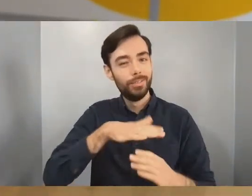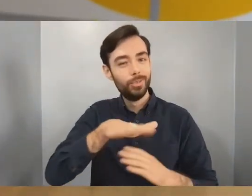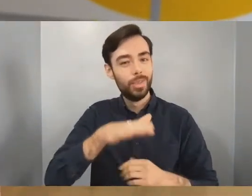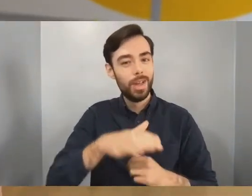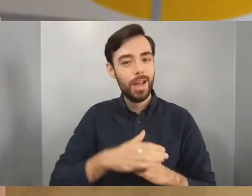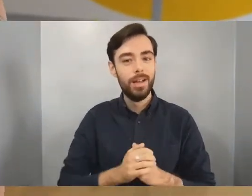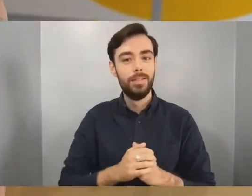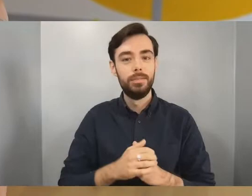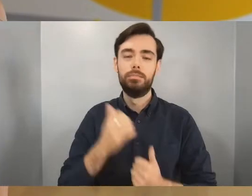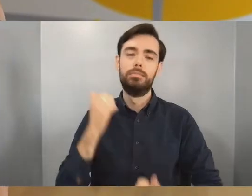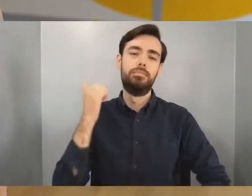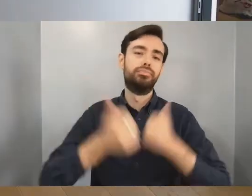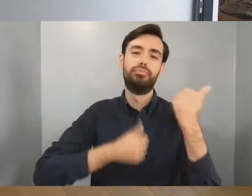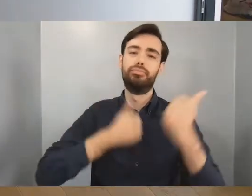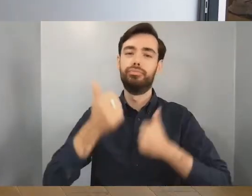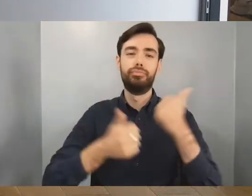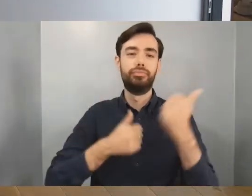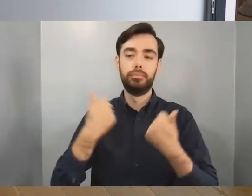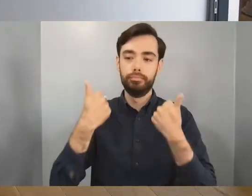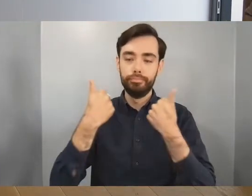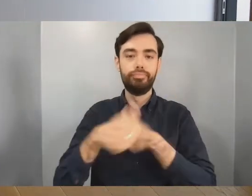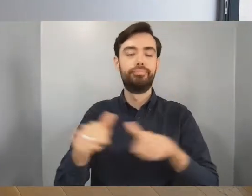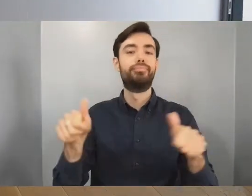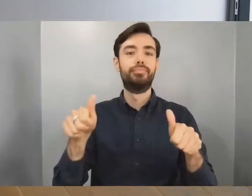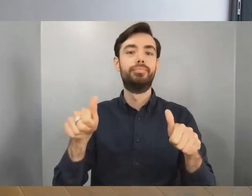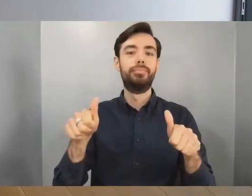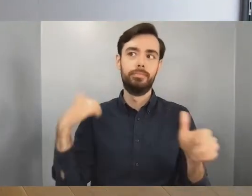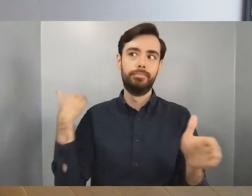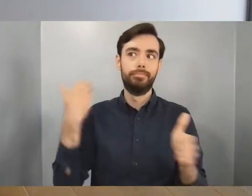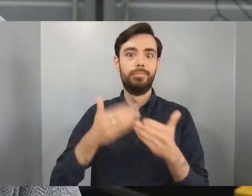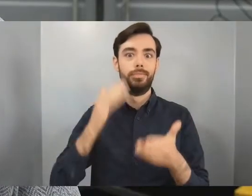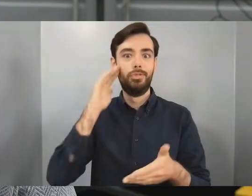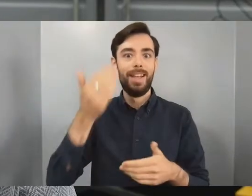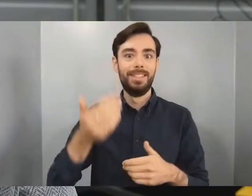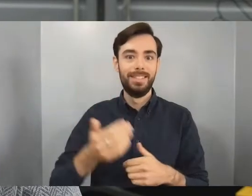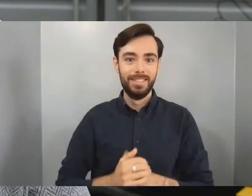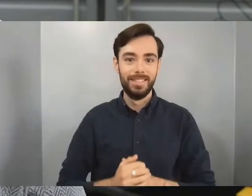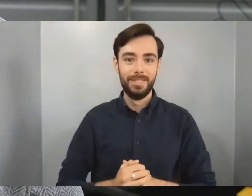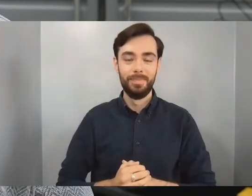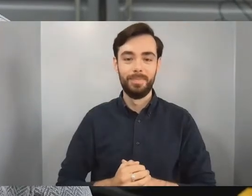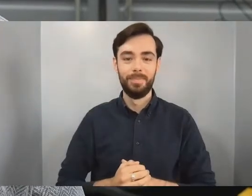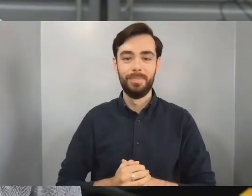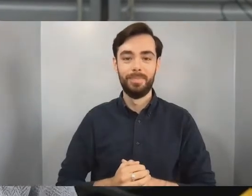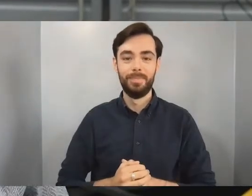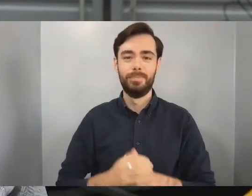of what has been a crazy year! Congratulations to everyone and if you're sticking around Bristol looking forward to